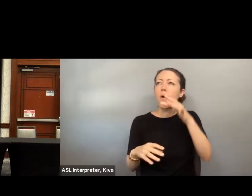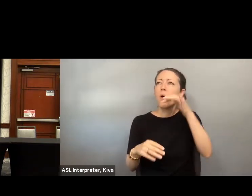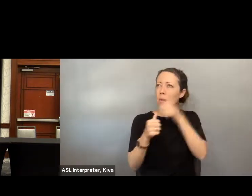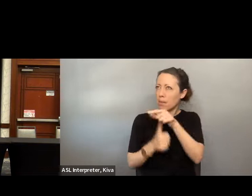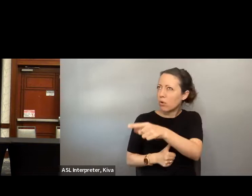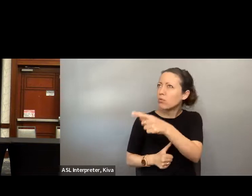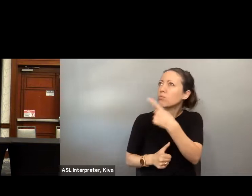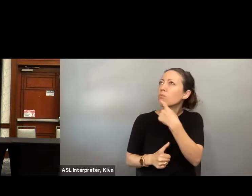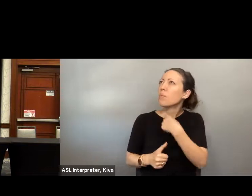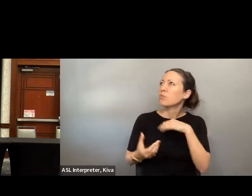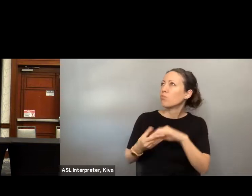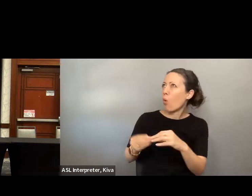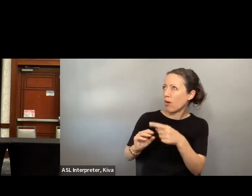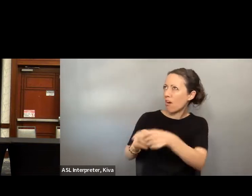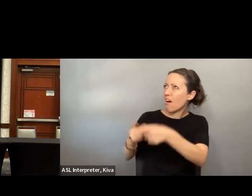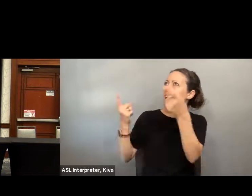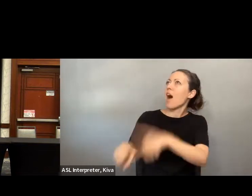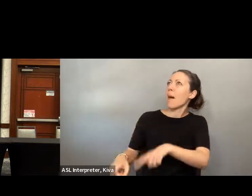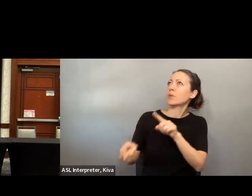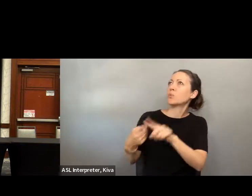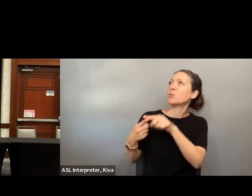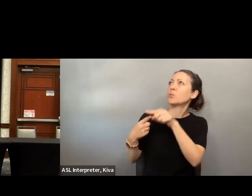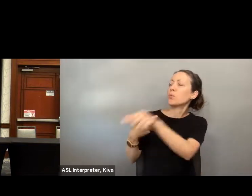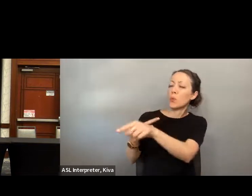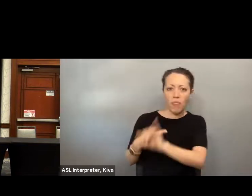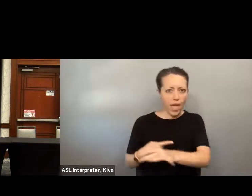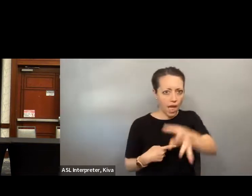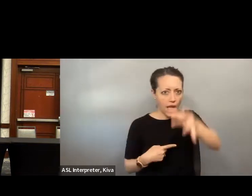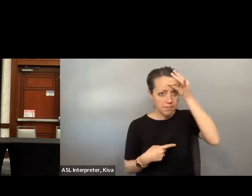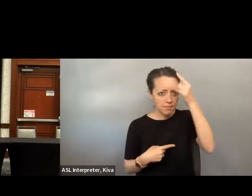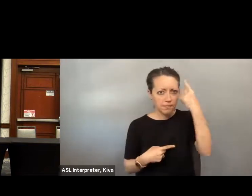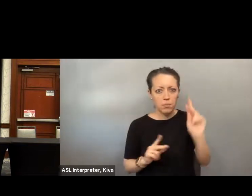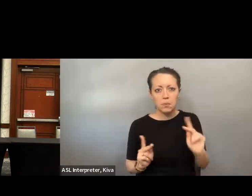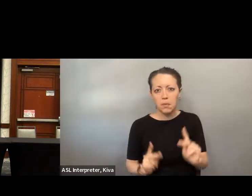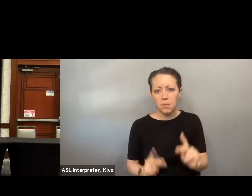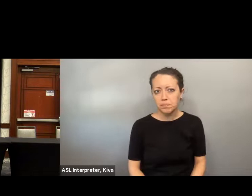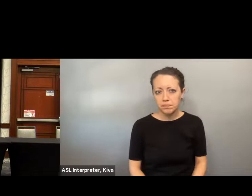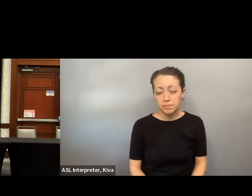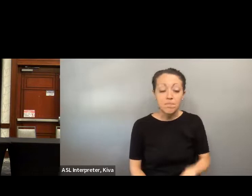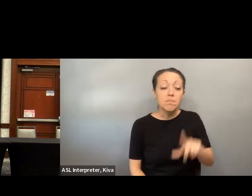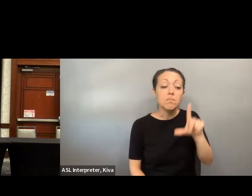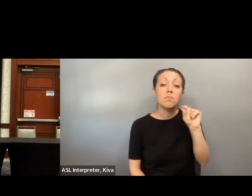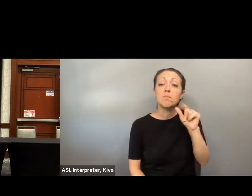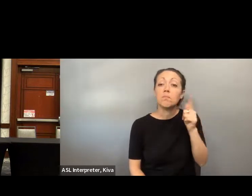everything are critical. But the issues lie in telling stories about the unjust, inaccessible scenarios we